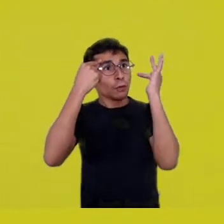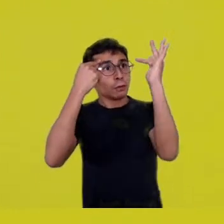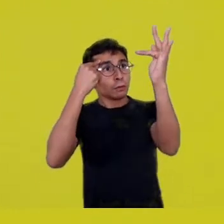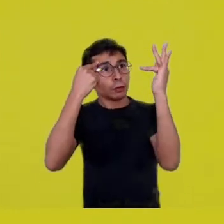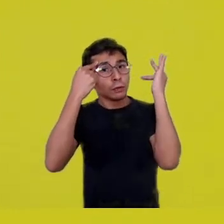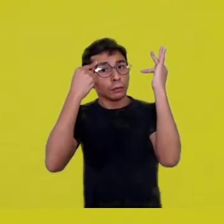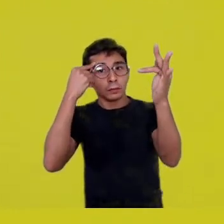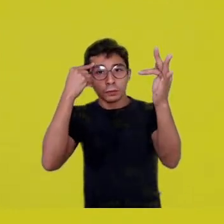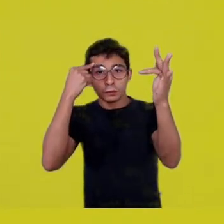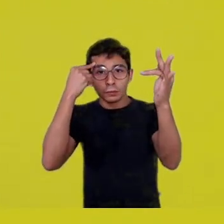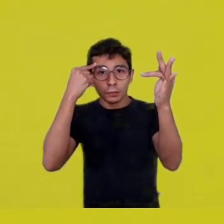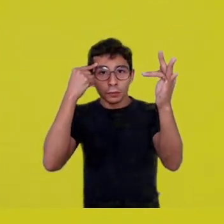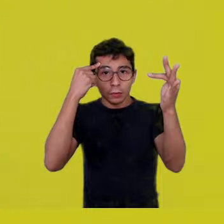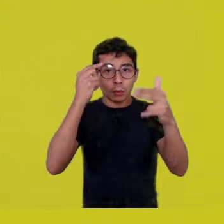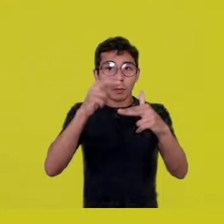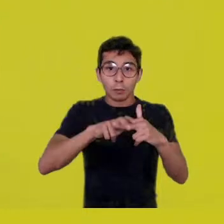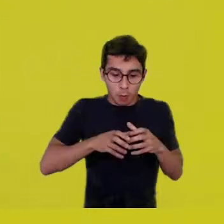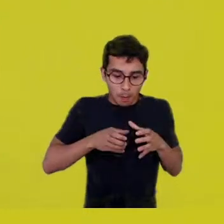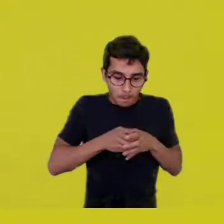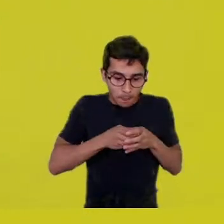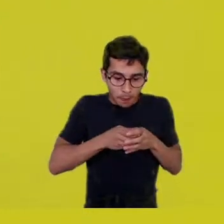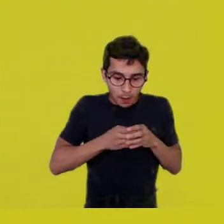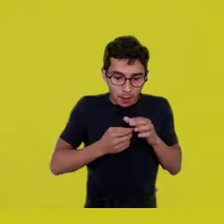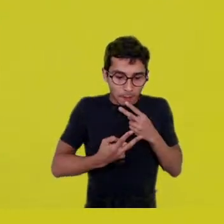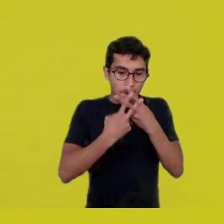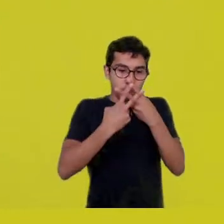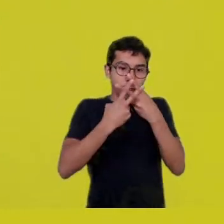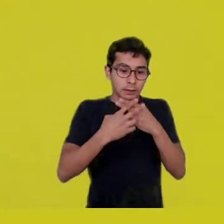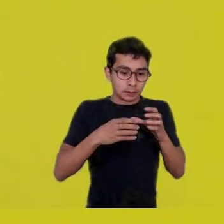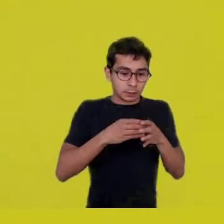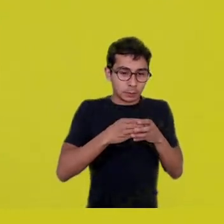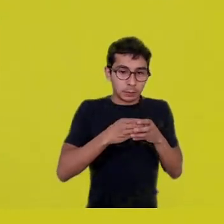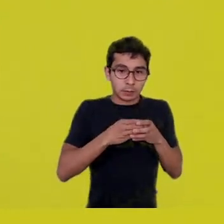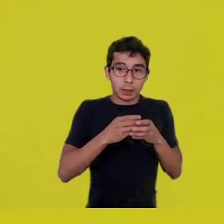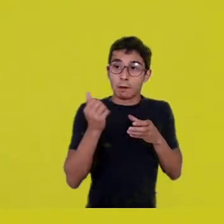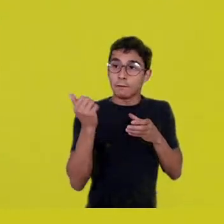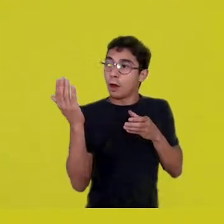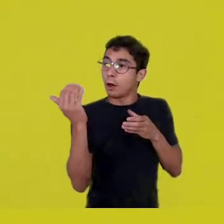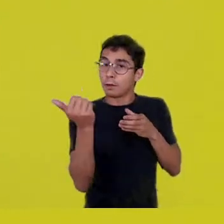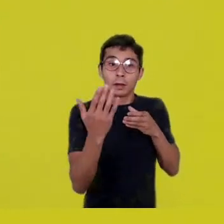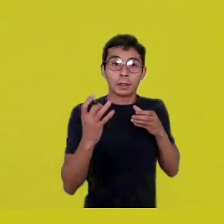in confinement. Afraid of something.